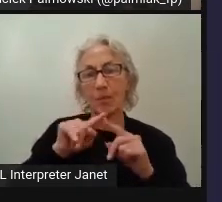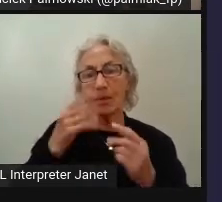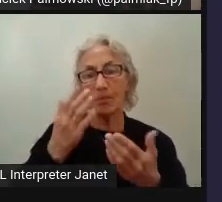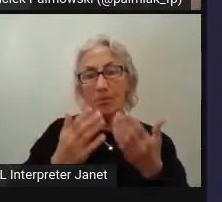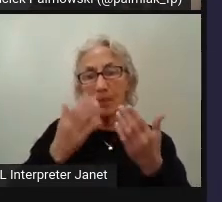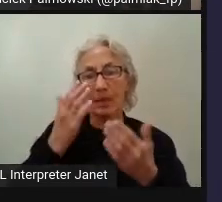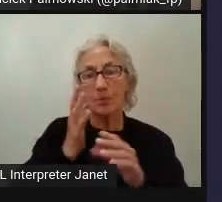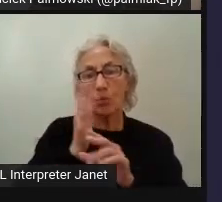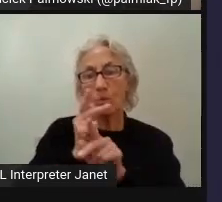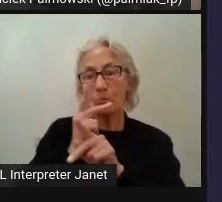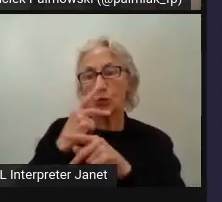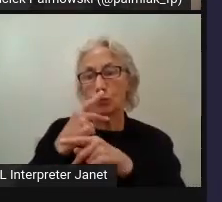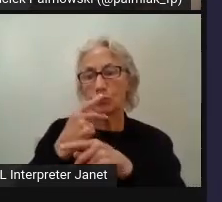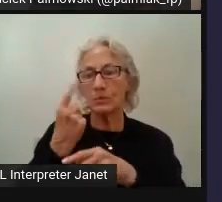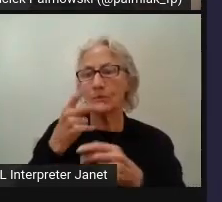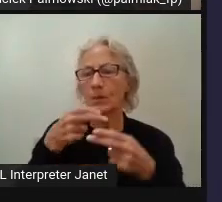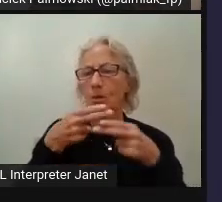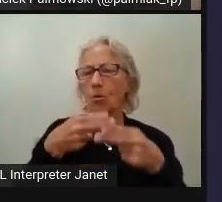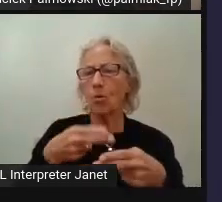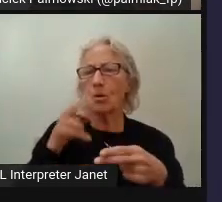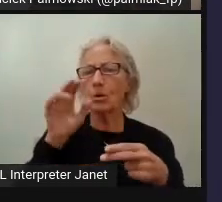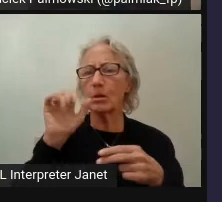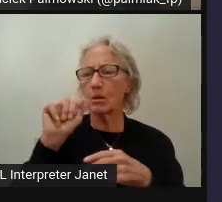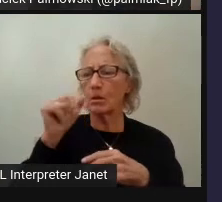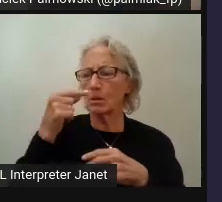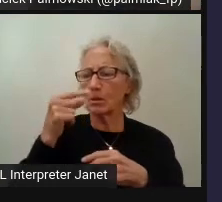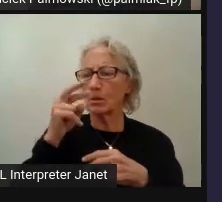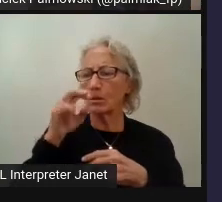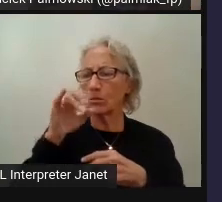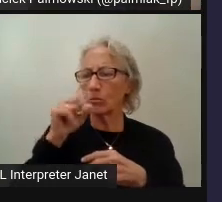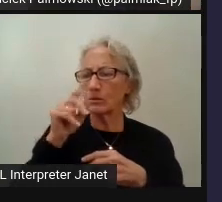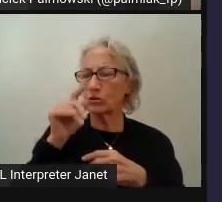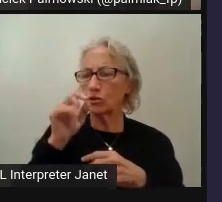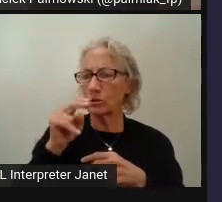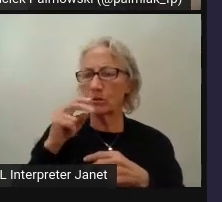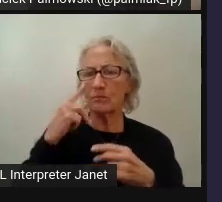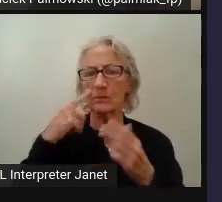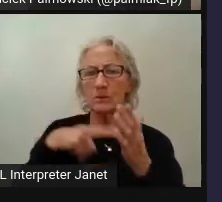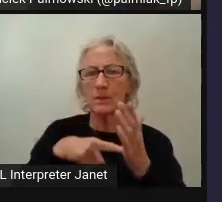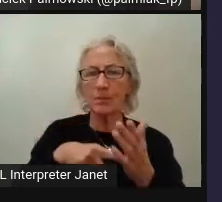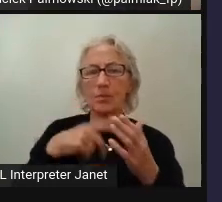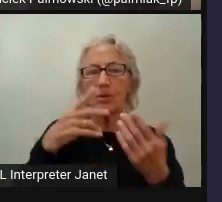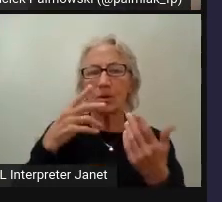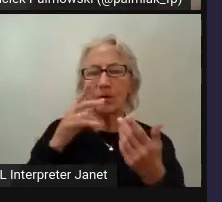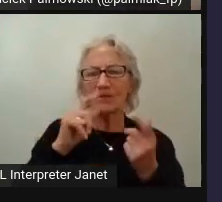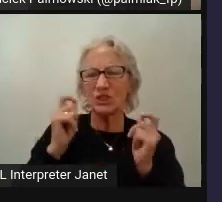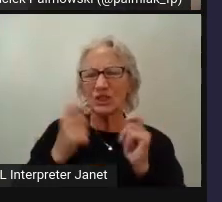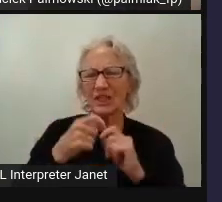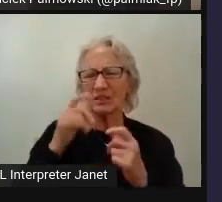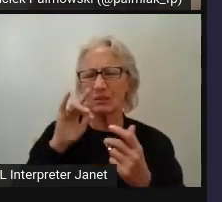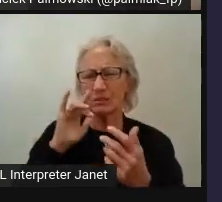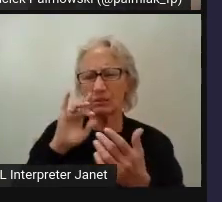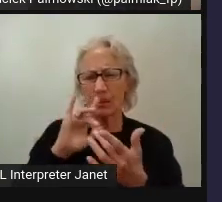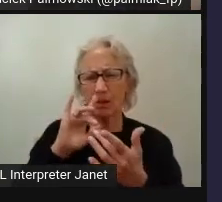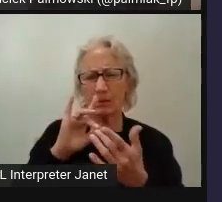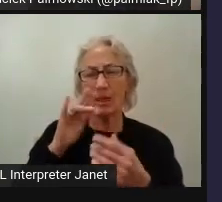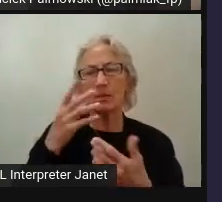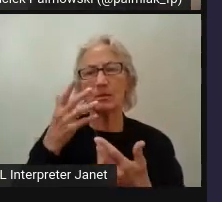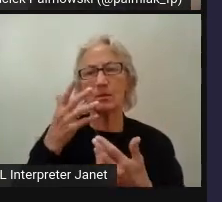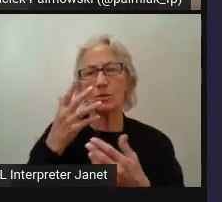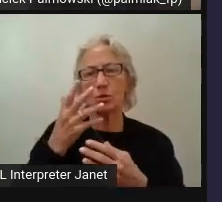A fix that, change something on contact created an error